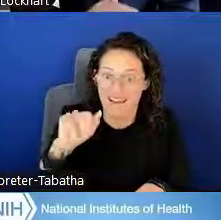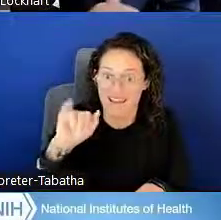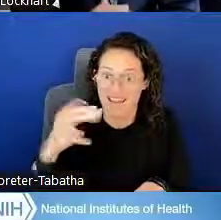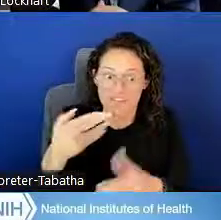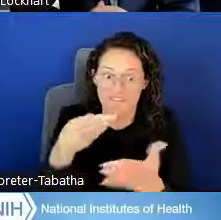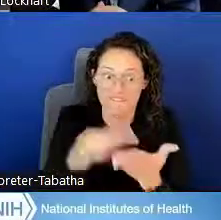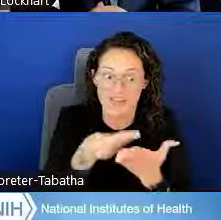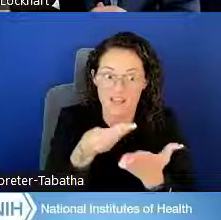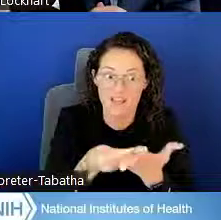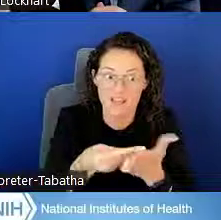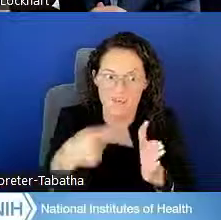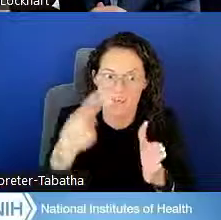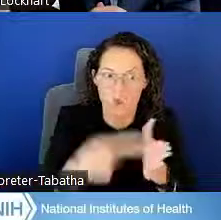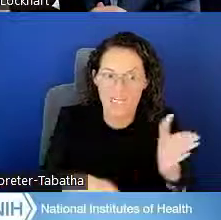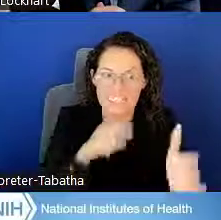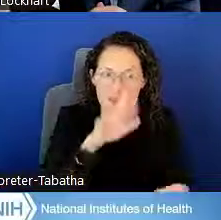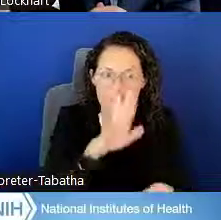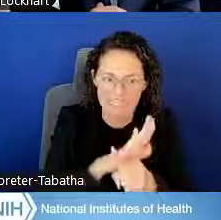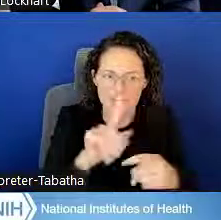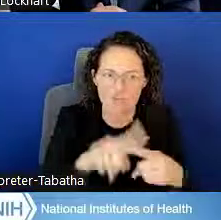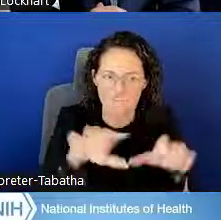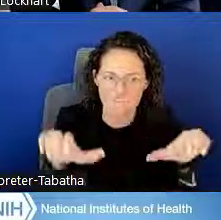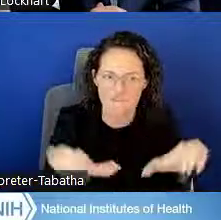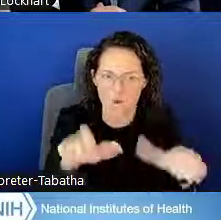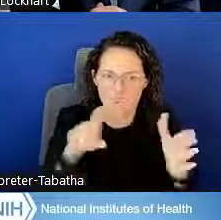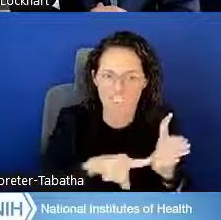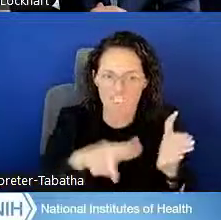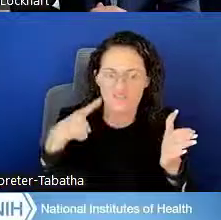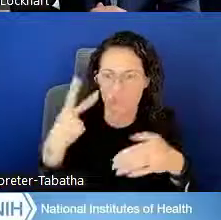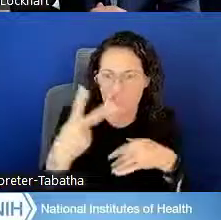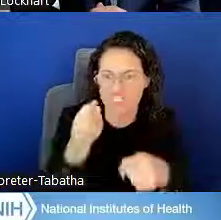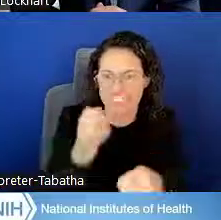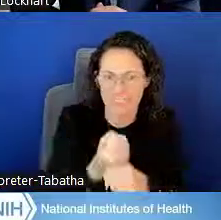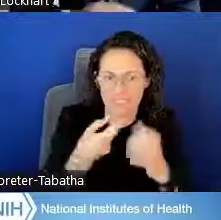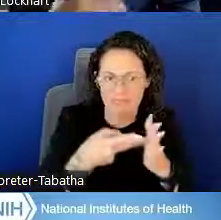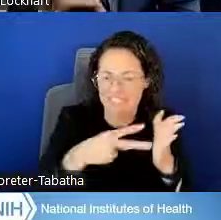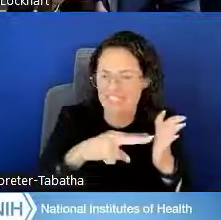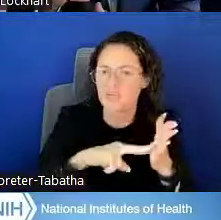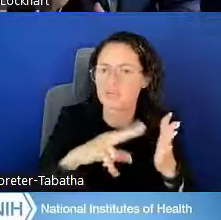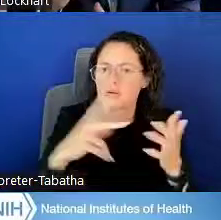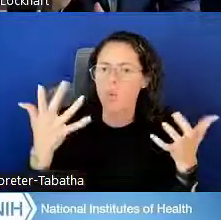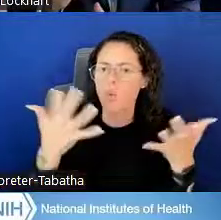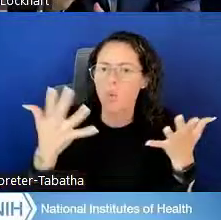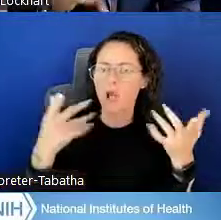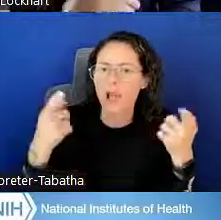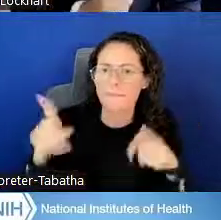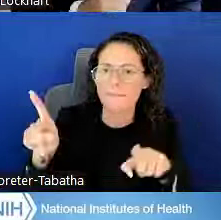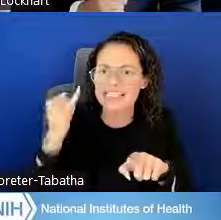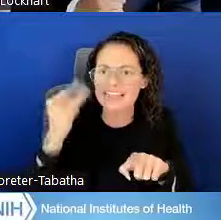then what does commit to perform research for 2 years mean? What happens if you can't get other funding